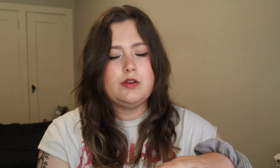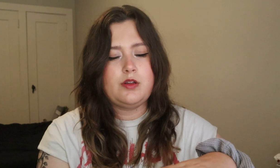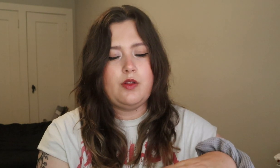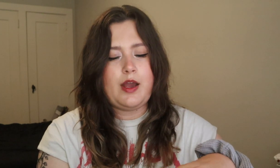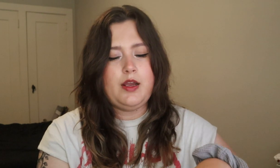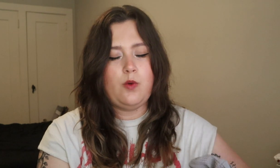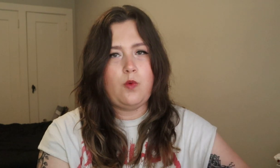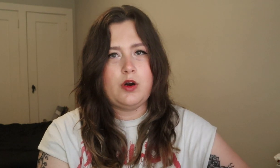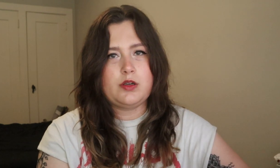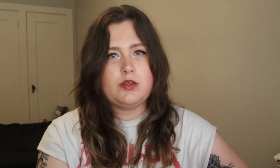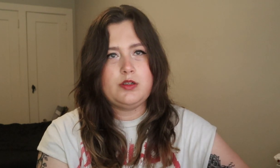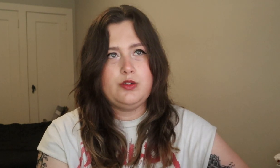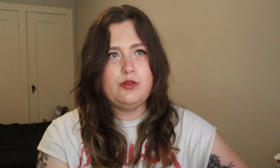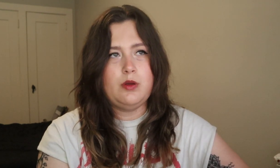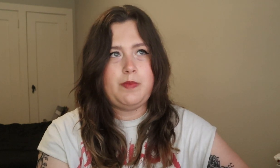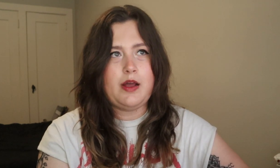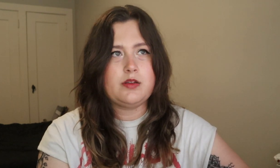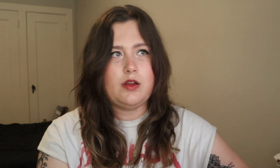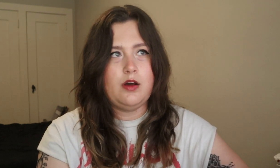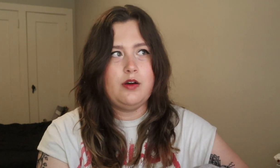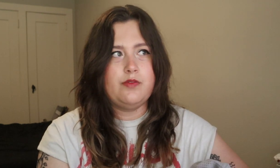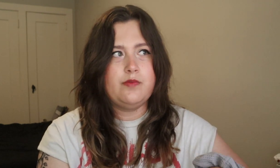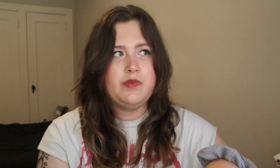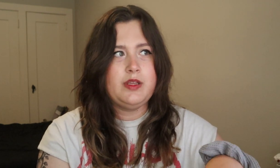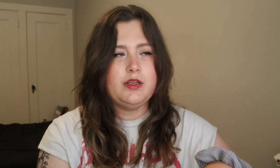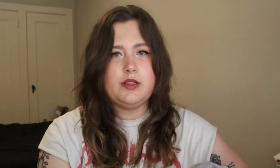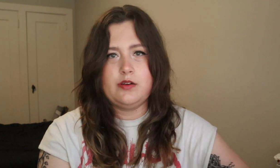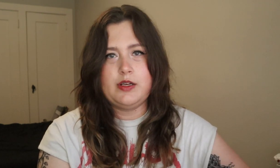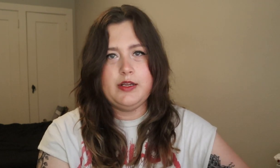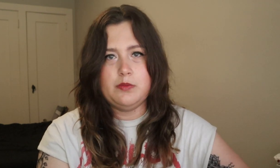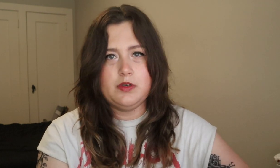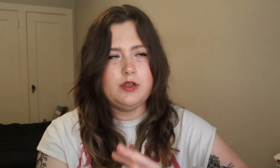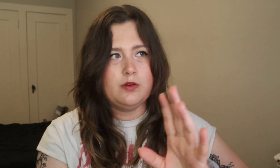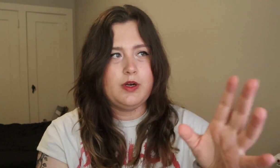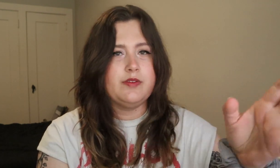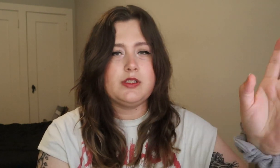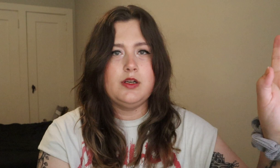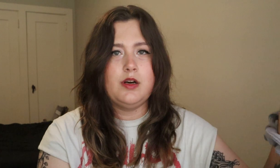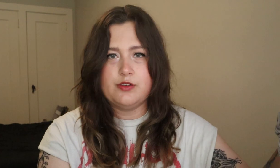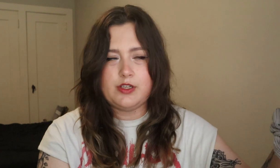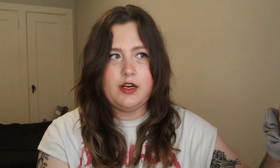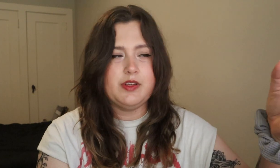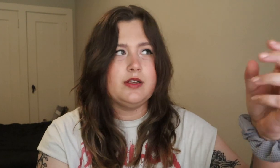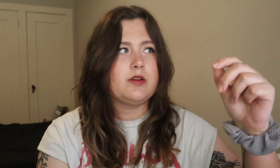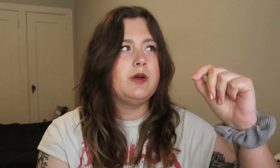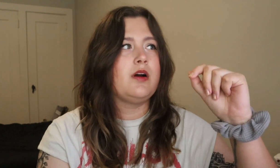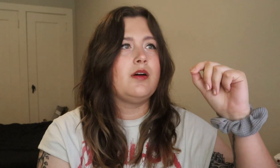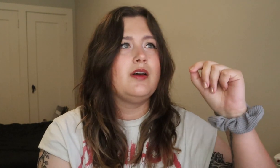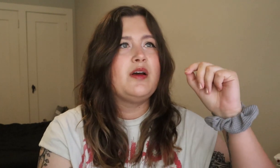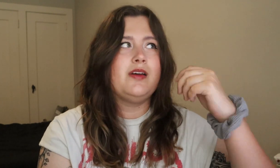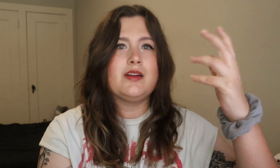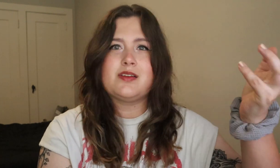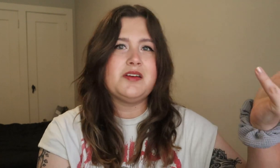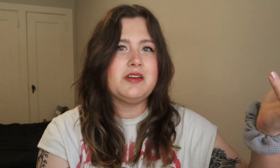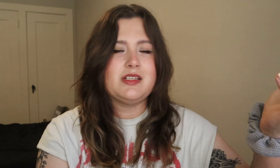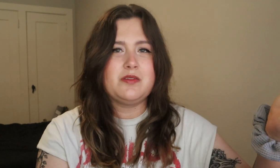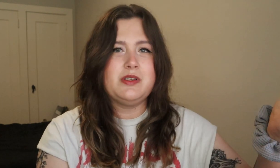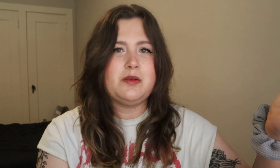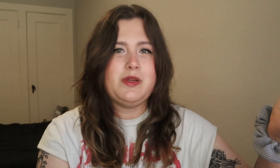so that it worked to the best of his hearing aids' ability or whatever to understand everything that's going on. It still isn't going to be